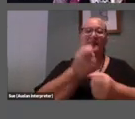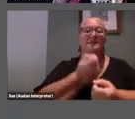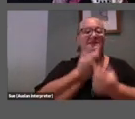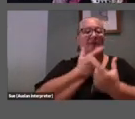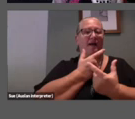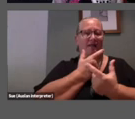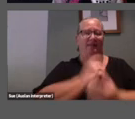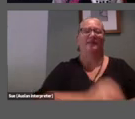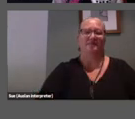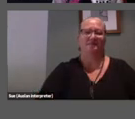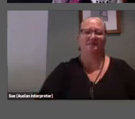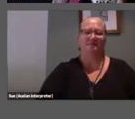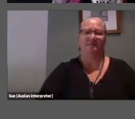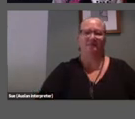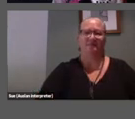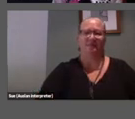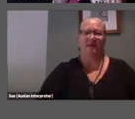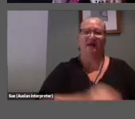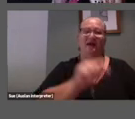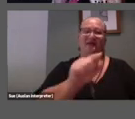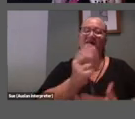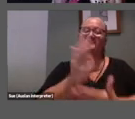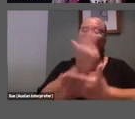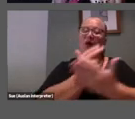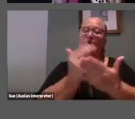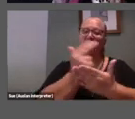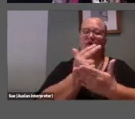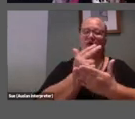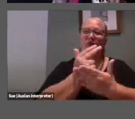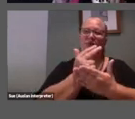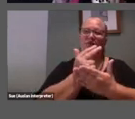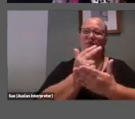This artwork extends the instructional impulse in